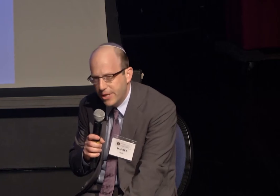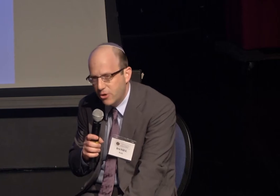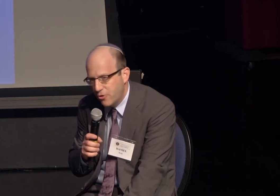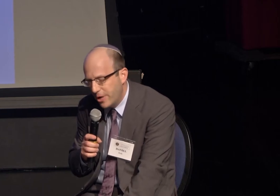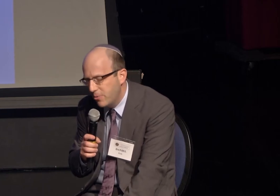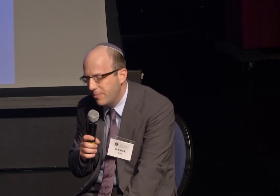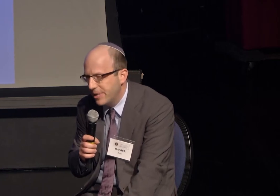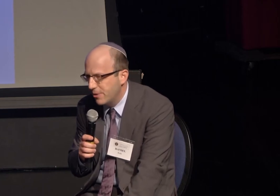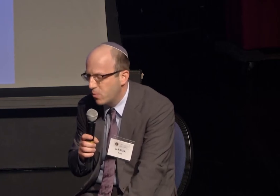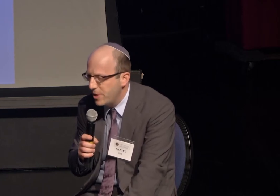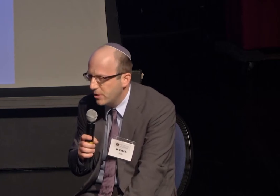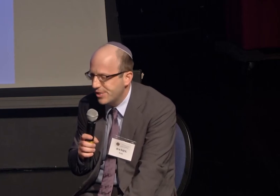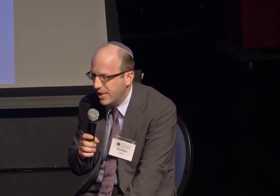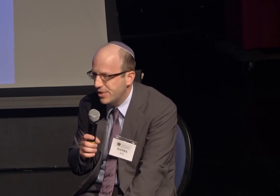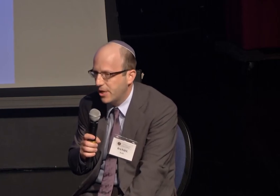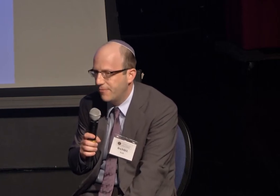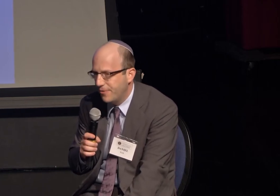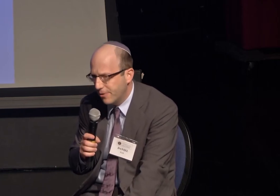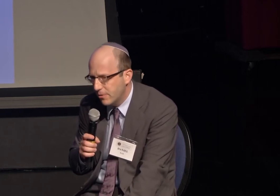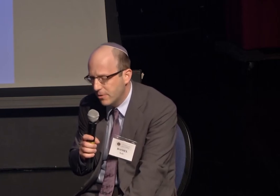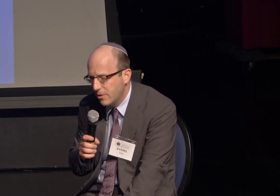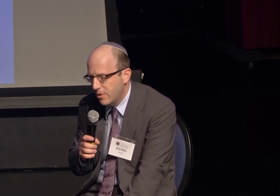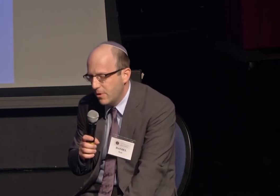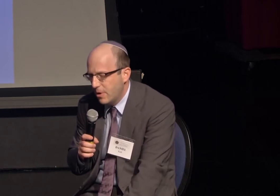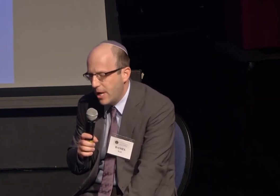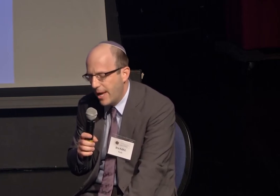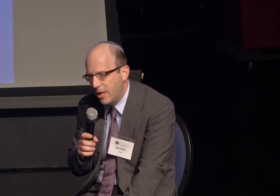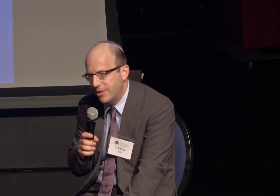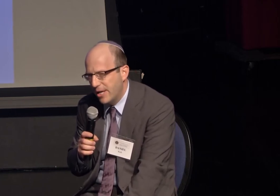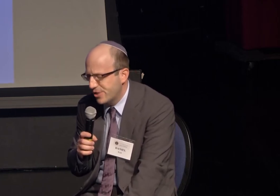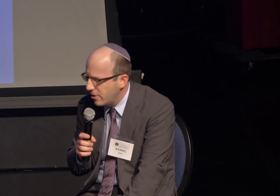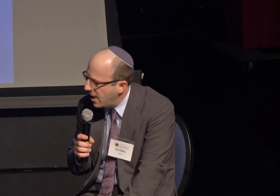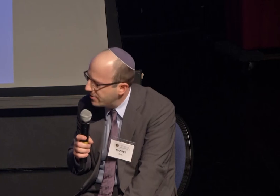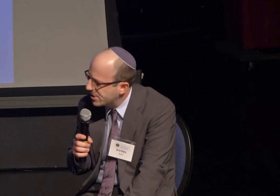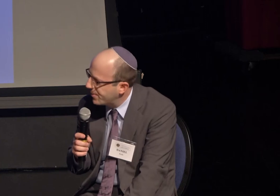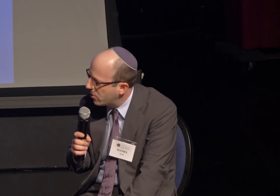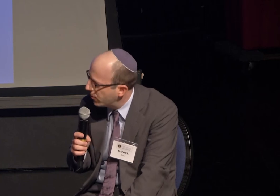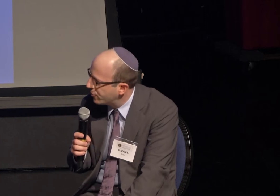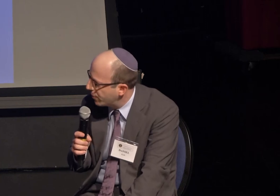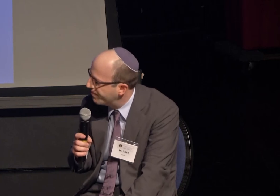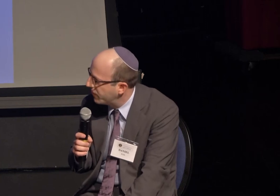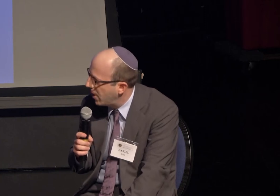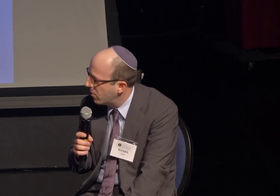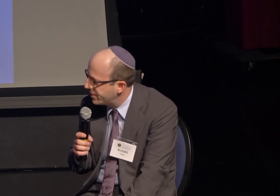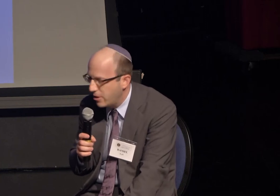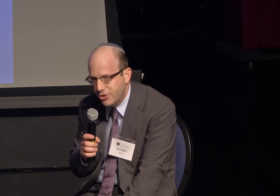It created a real sense of fear and I started having this recurring dream